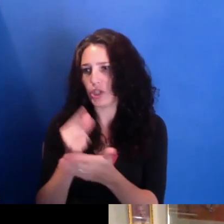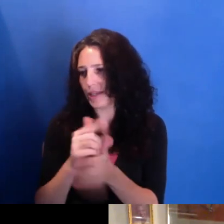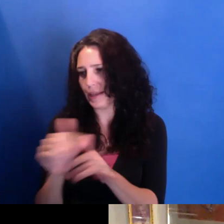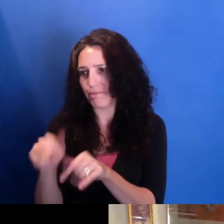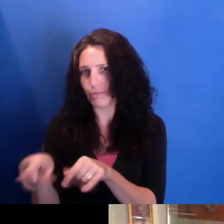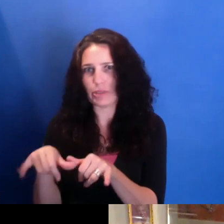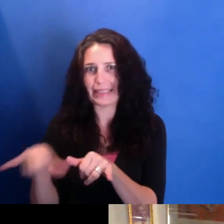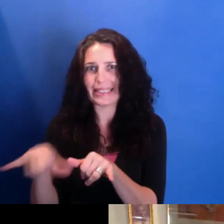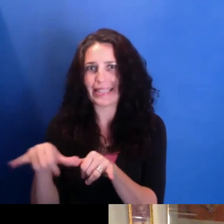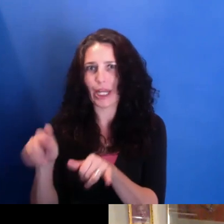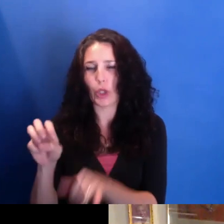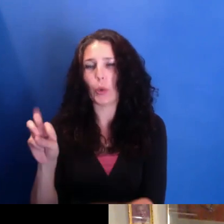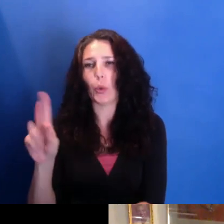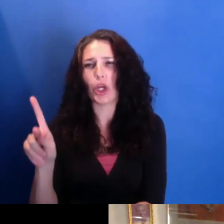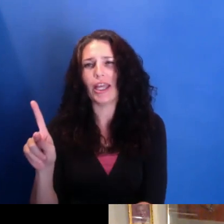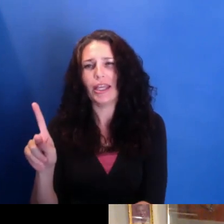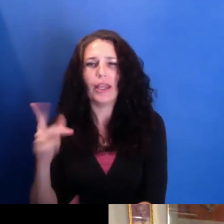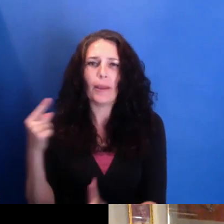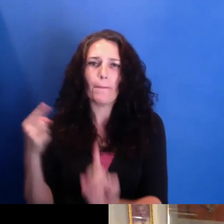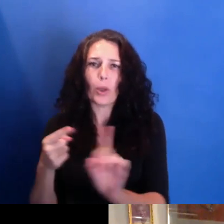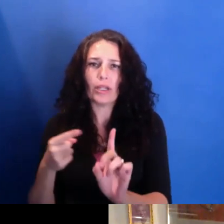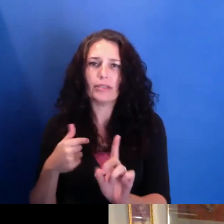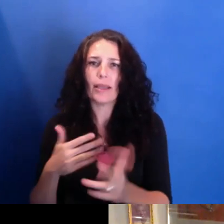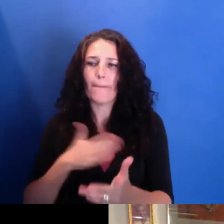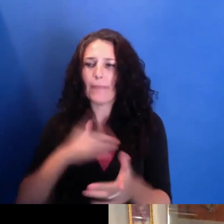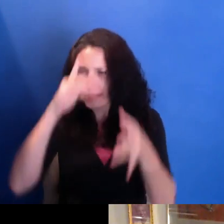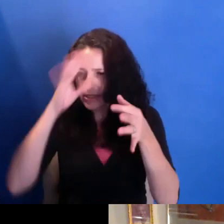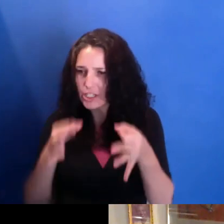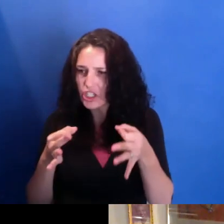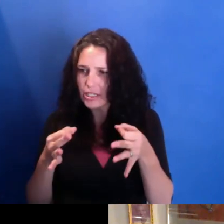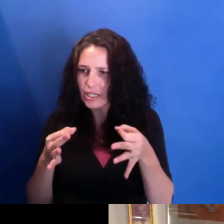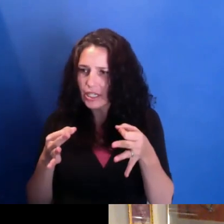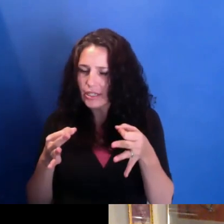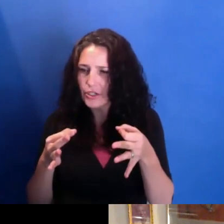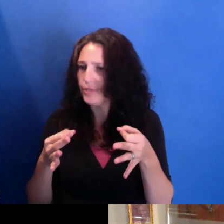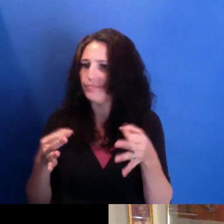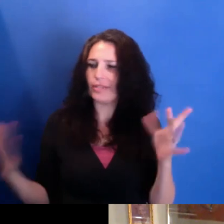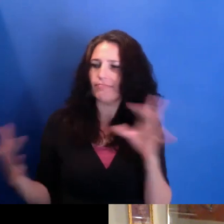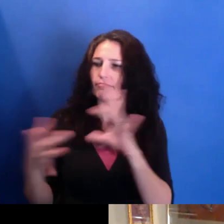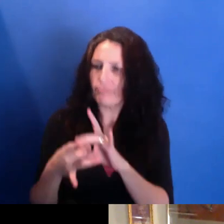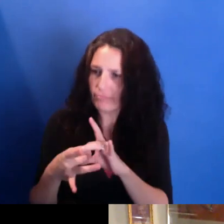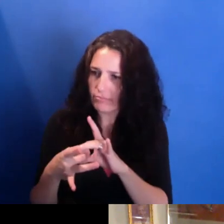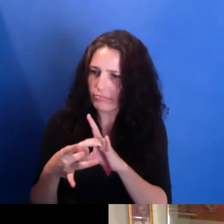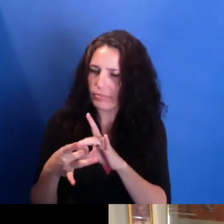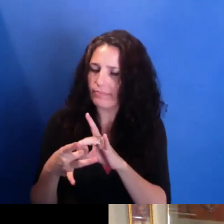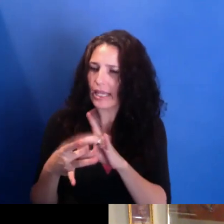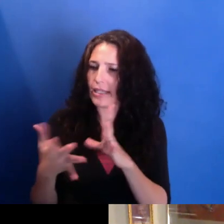was just getting plugged in. Because what I found was there was-- there was-- there is very much an independent film